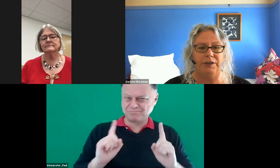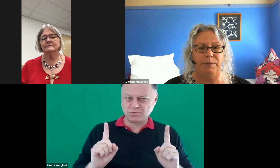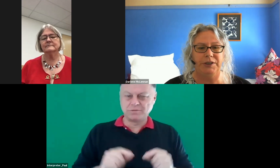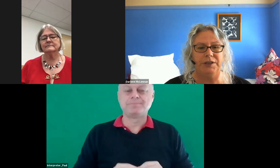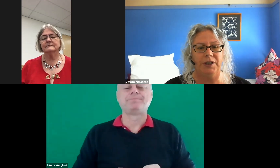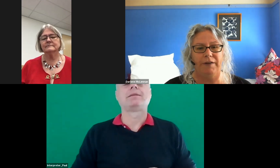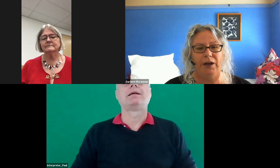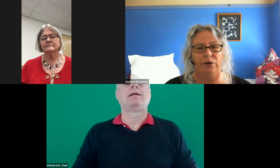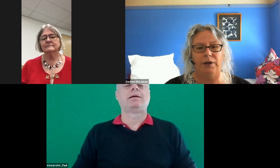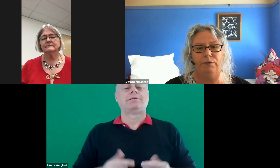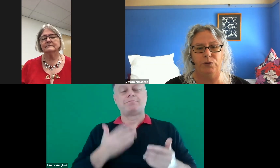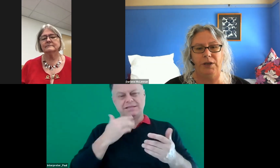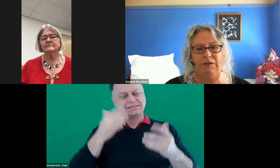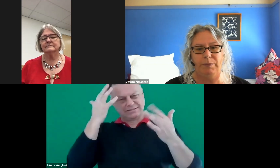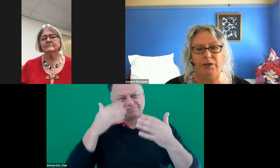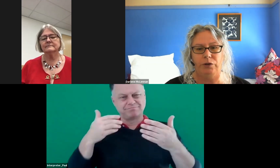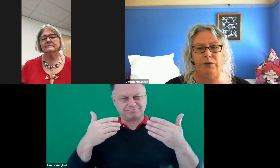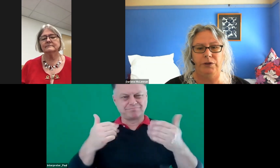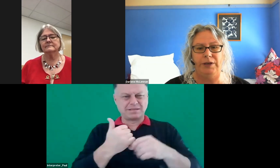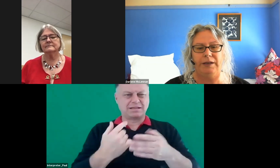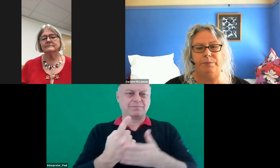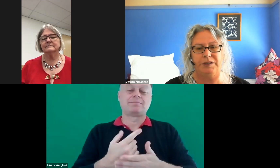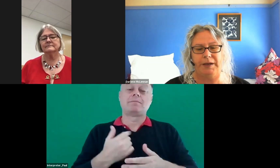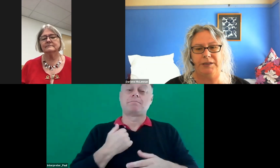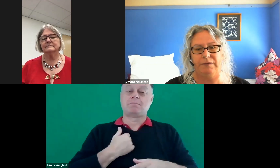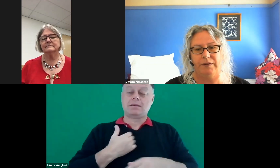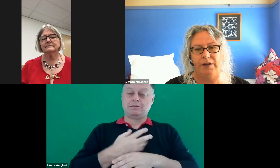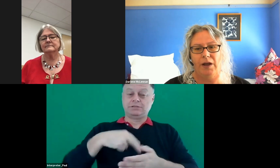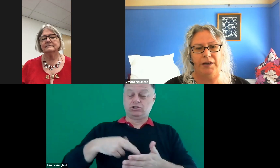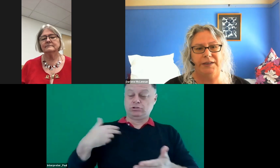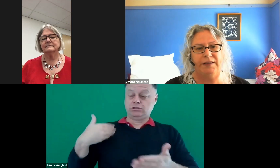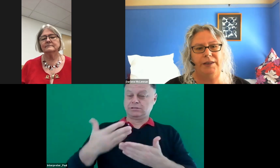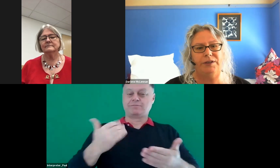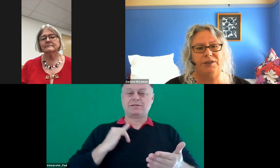The positions I've held have also given me a unique perspective. I see that there is